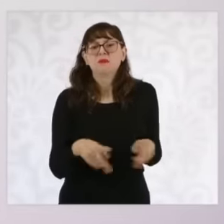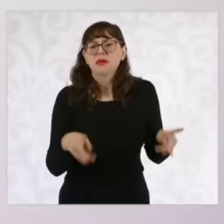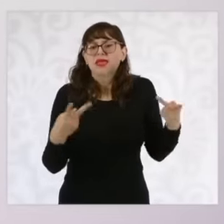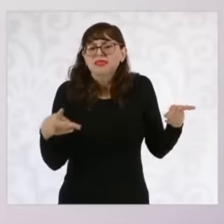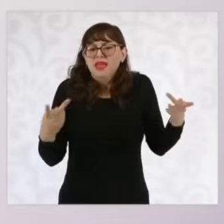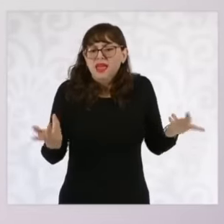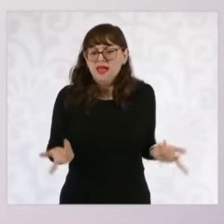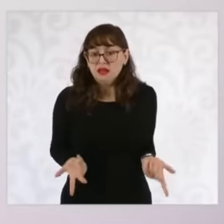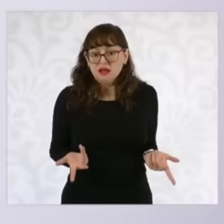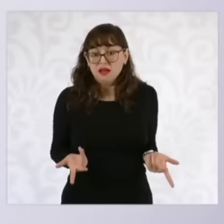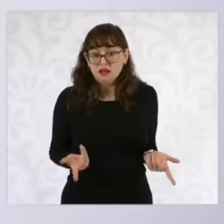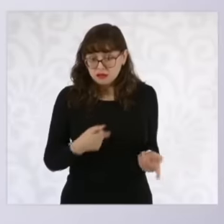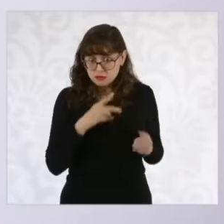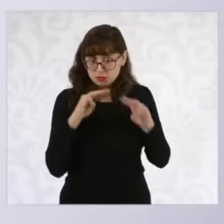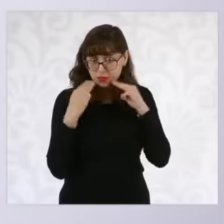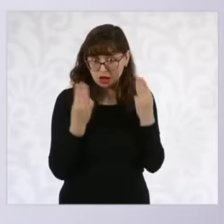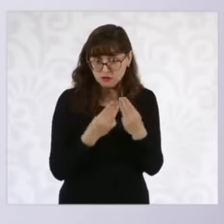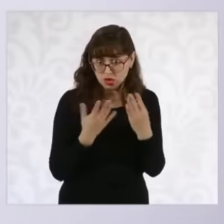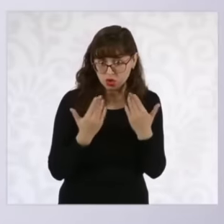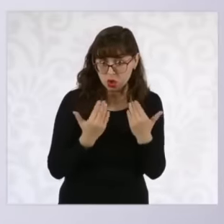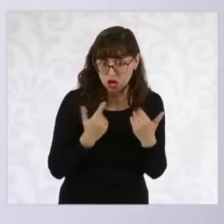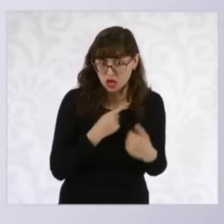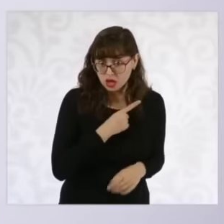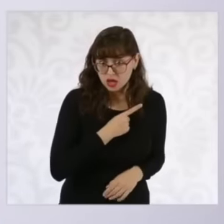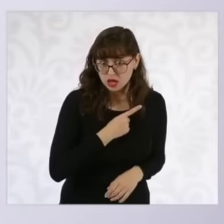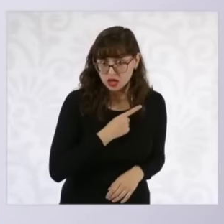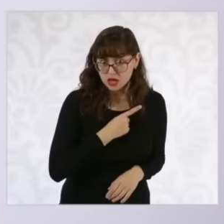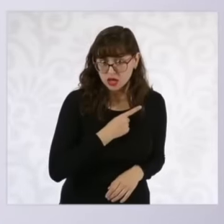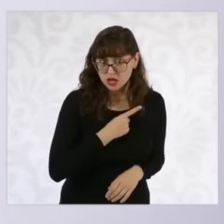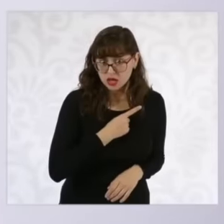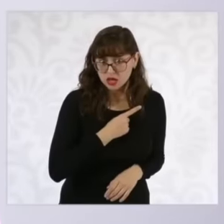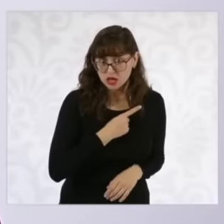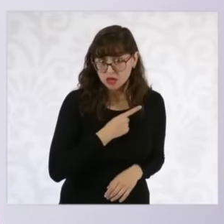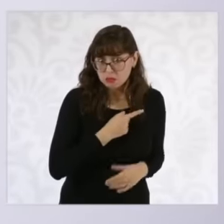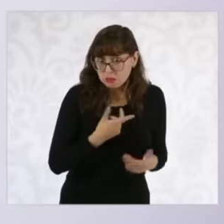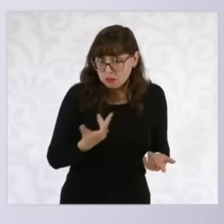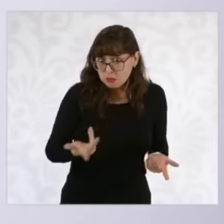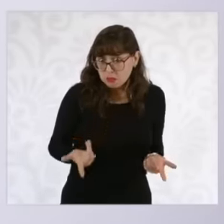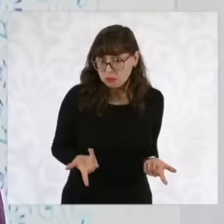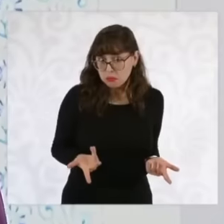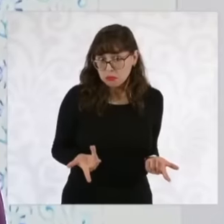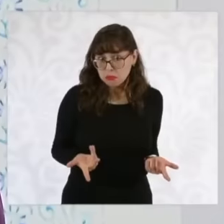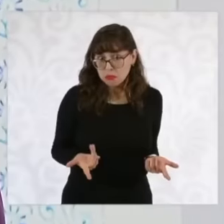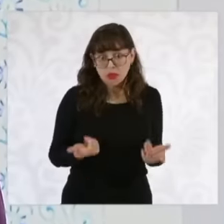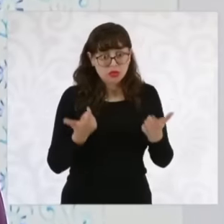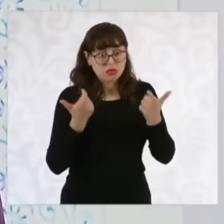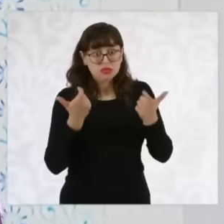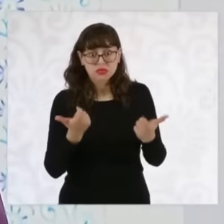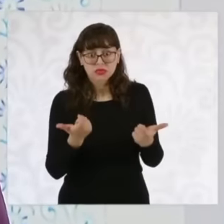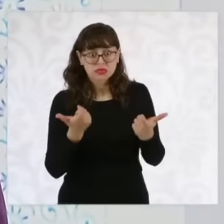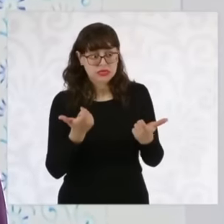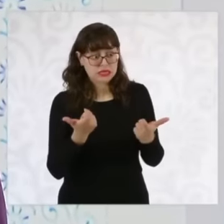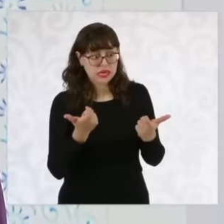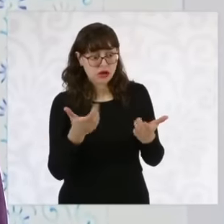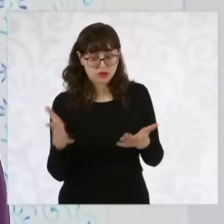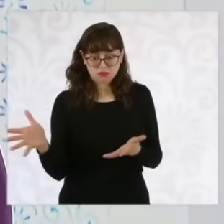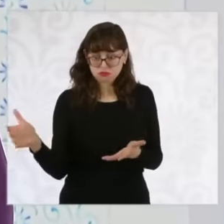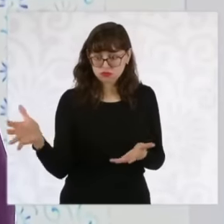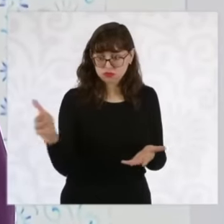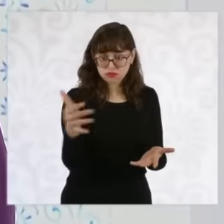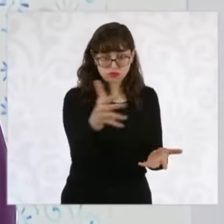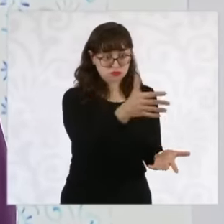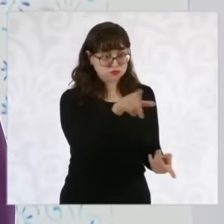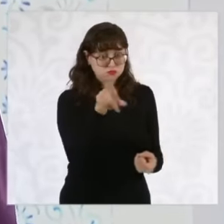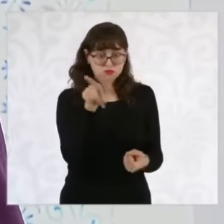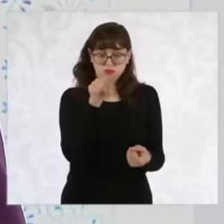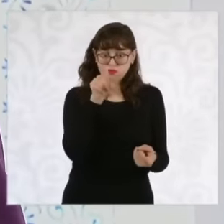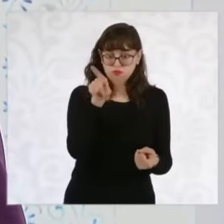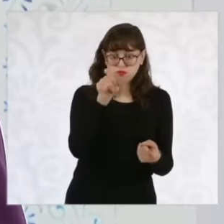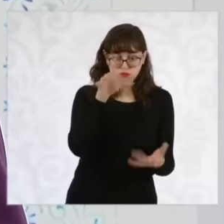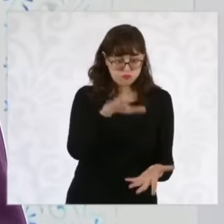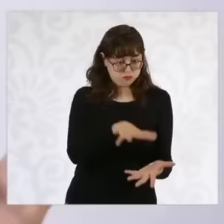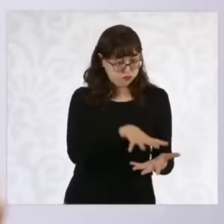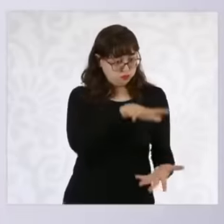what happens with the resource financial of the sale of different drugs and in particular